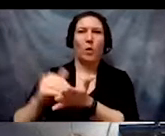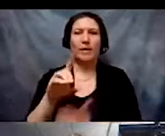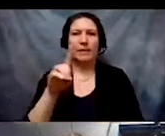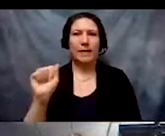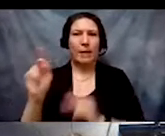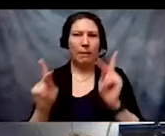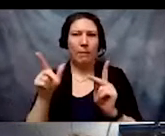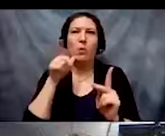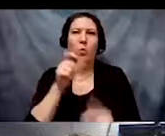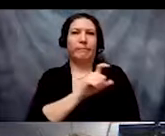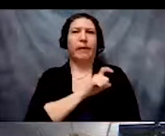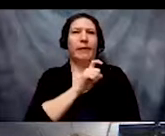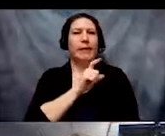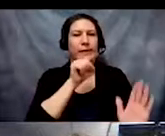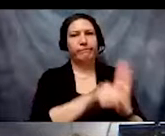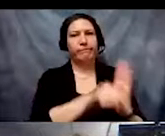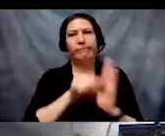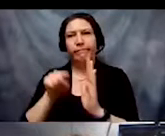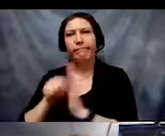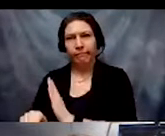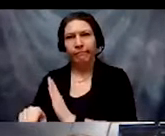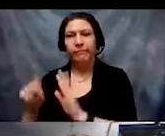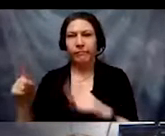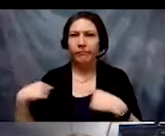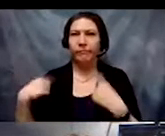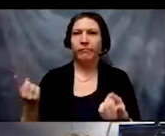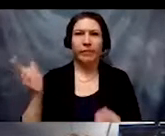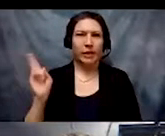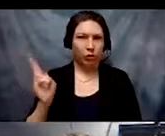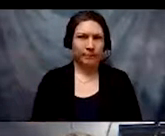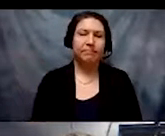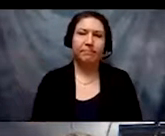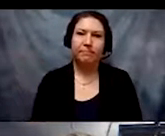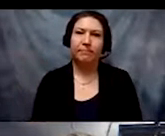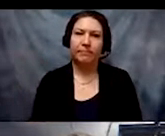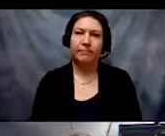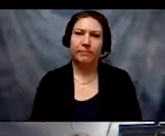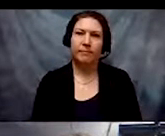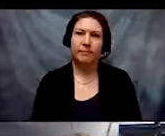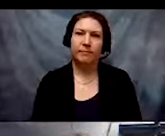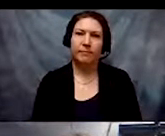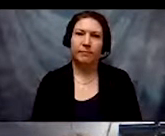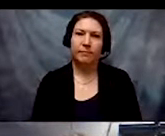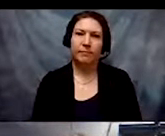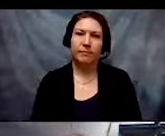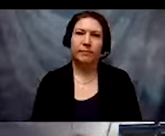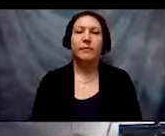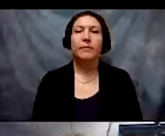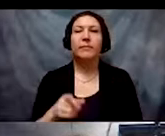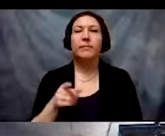been killed by the police over historical times. This fact is vastly